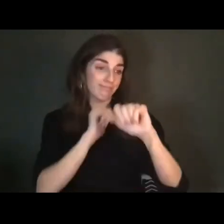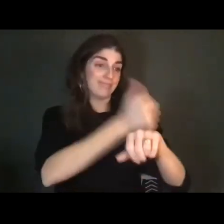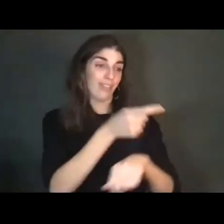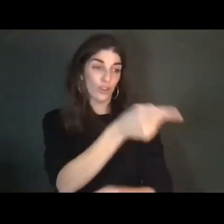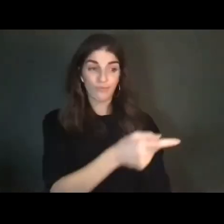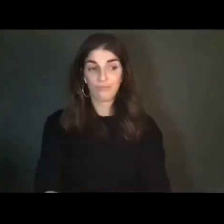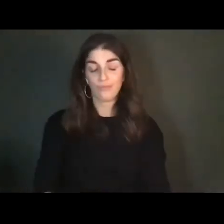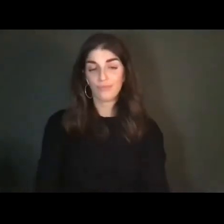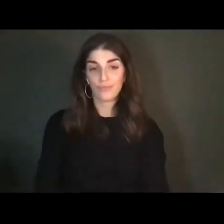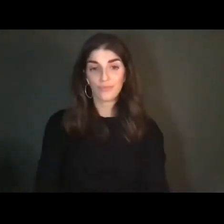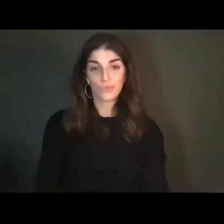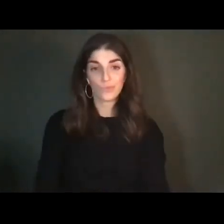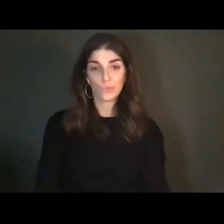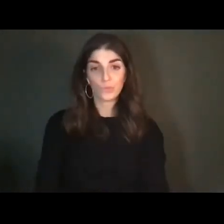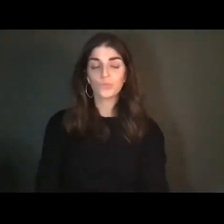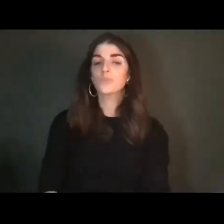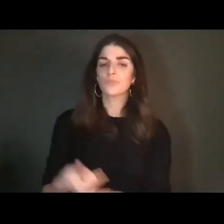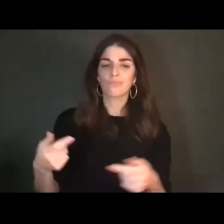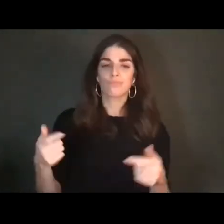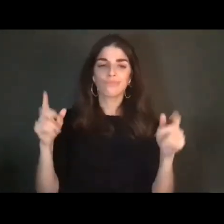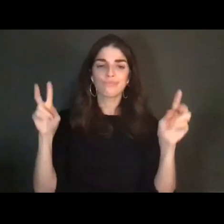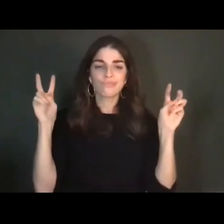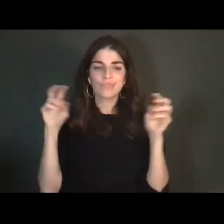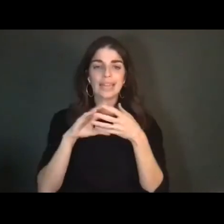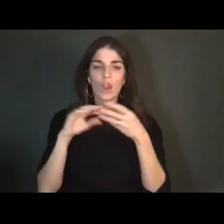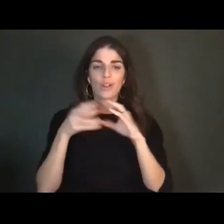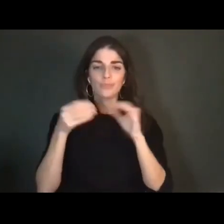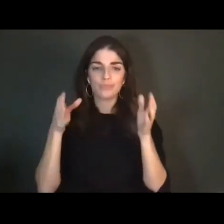Anya rolls back into the main room. She turns her chair to face the audience,